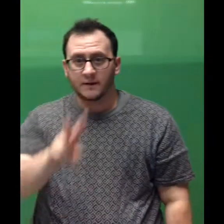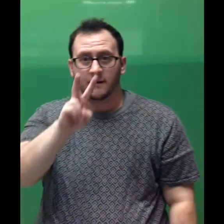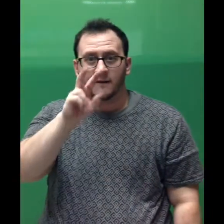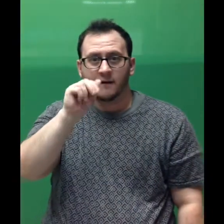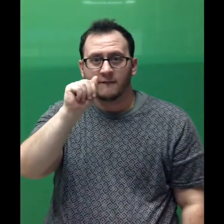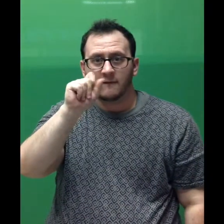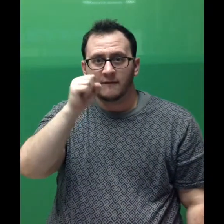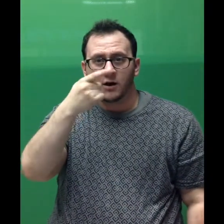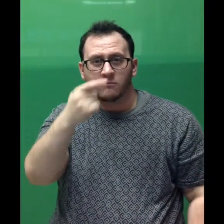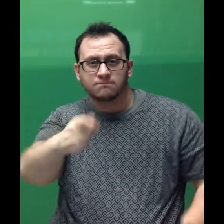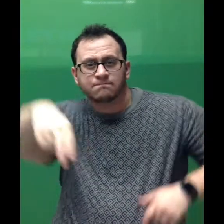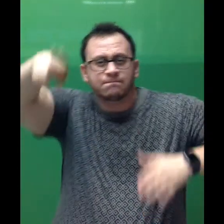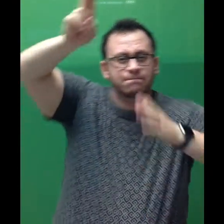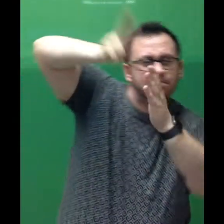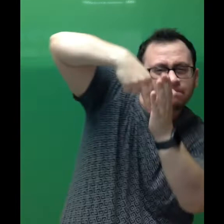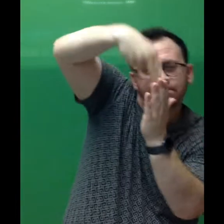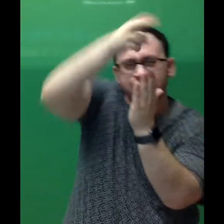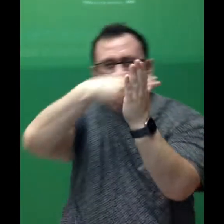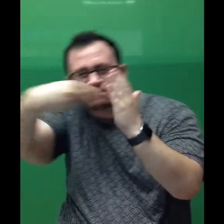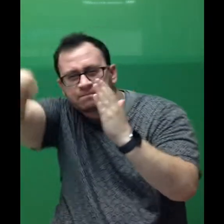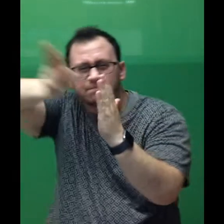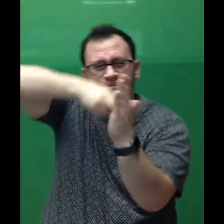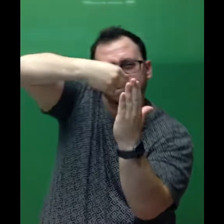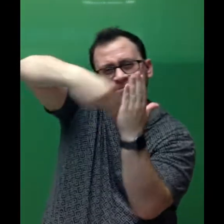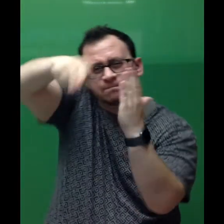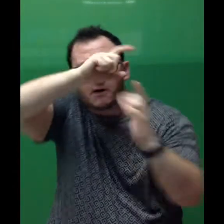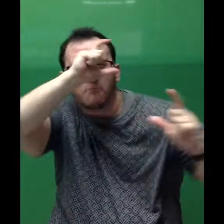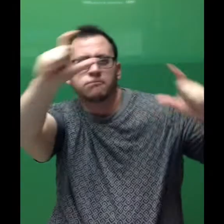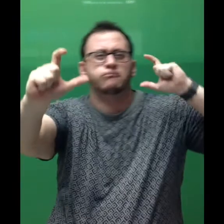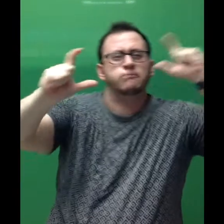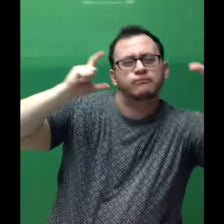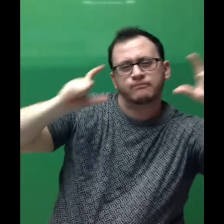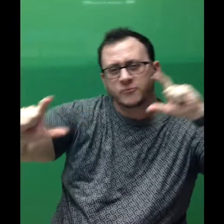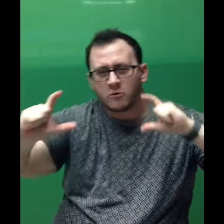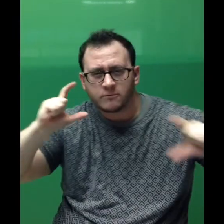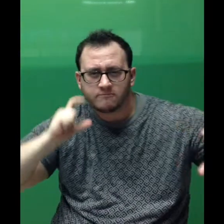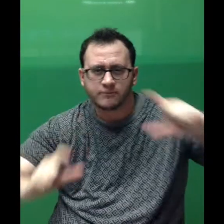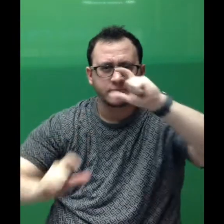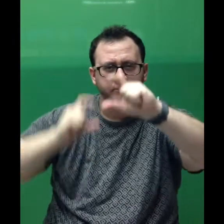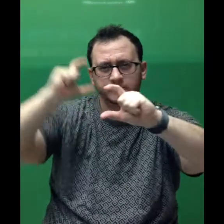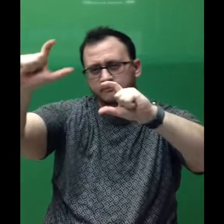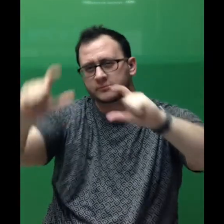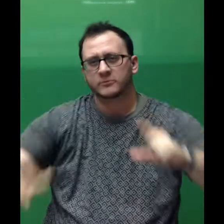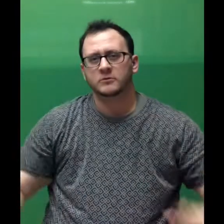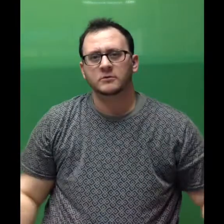Vashti splashed her colors with a bigger brush on bigger paper to make bigger dots.